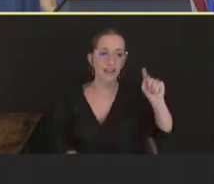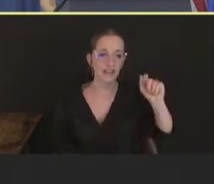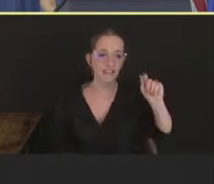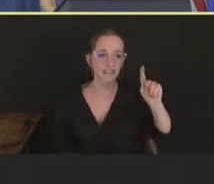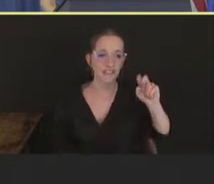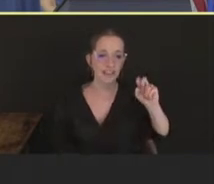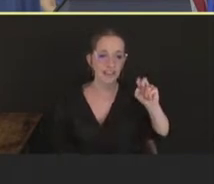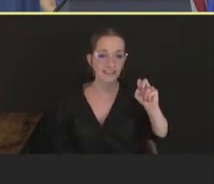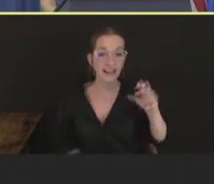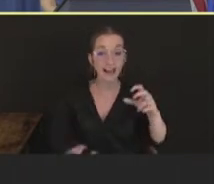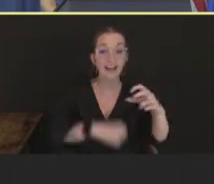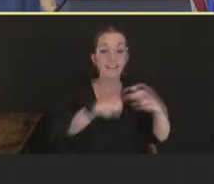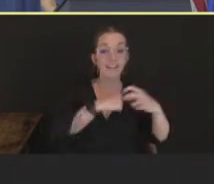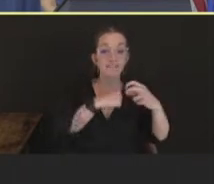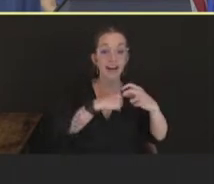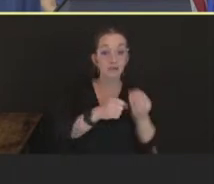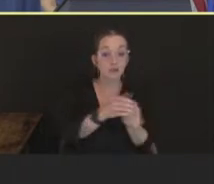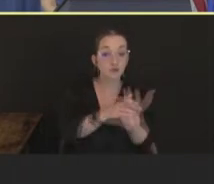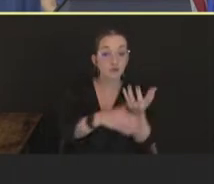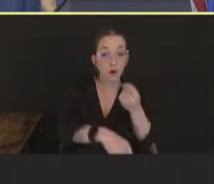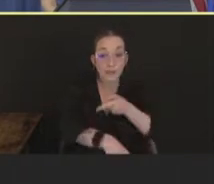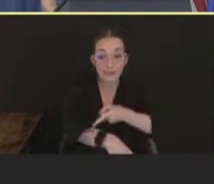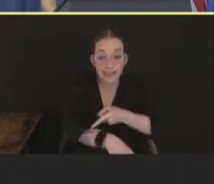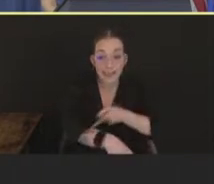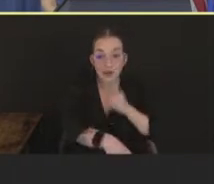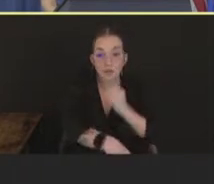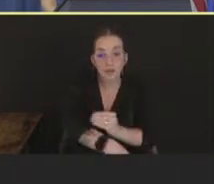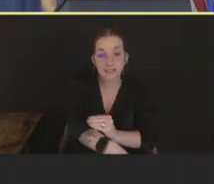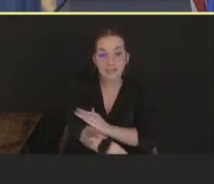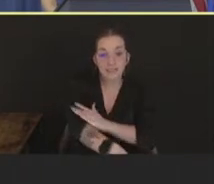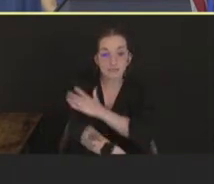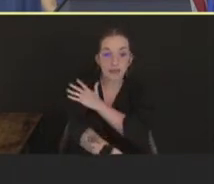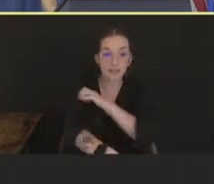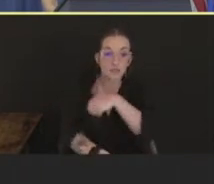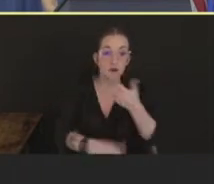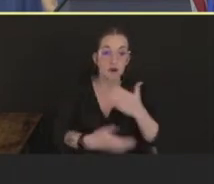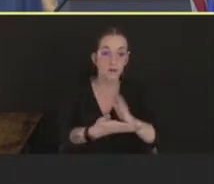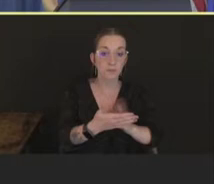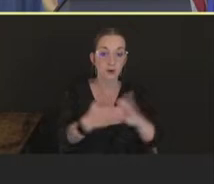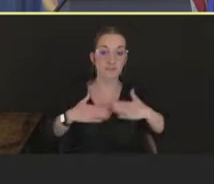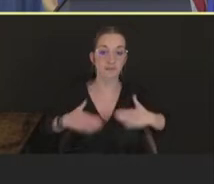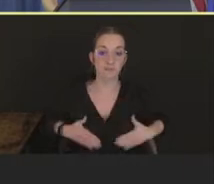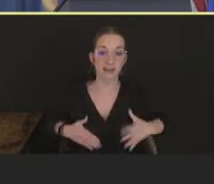can be spread to other parts of the body, and to even other individuals. People who receive the